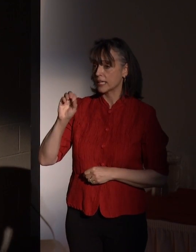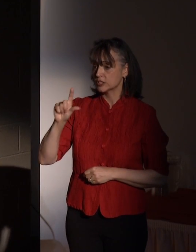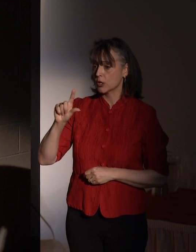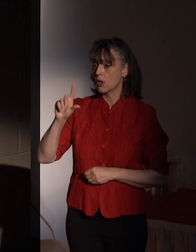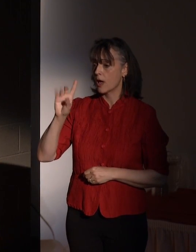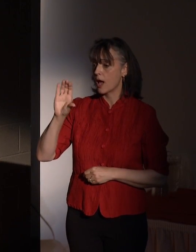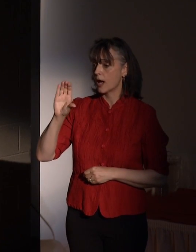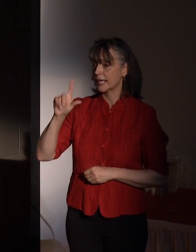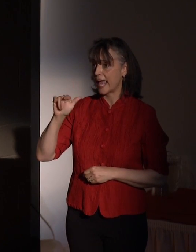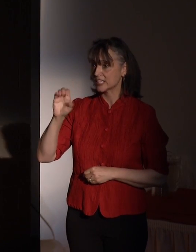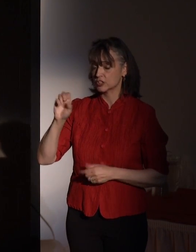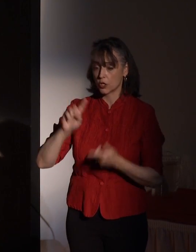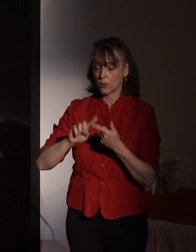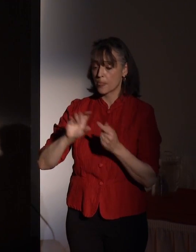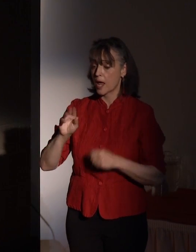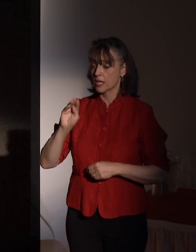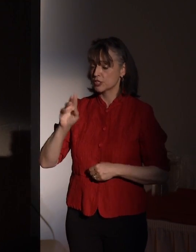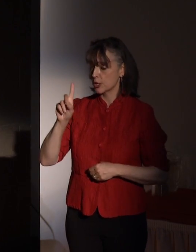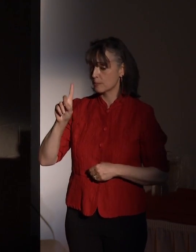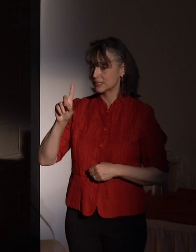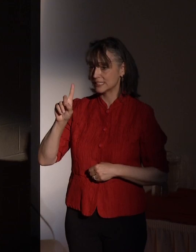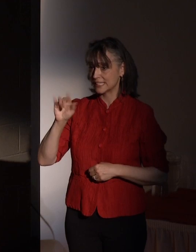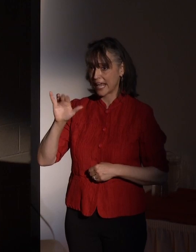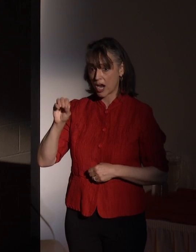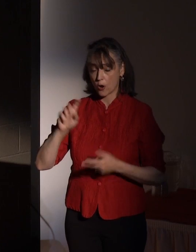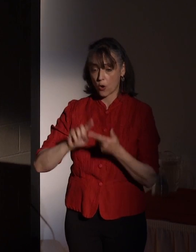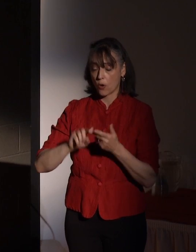John Hamilton, all distinguished members of the inaugural